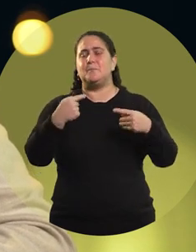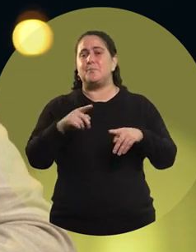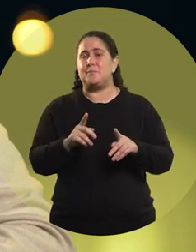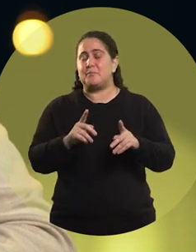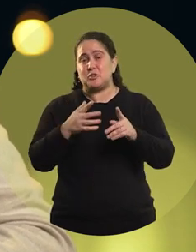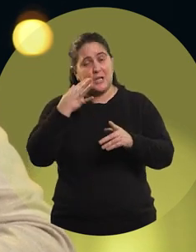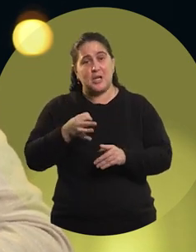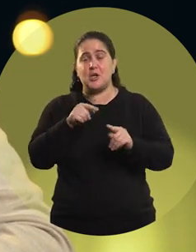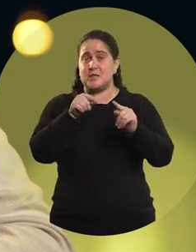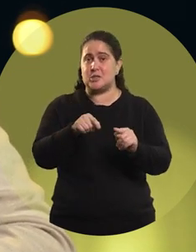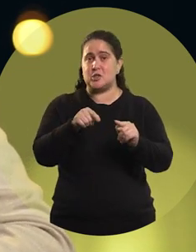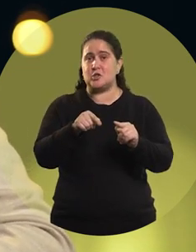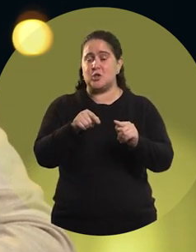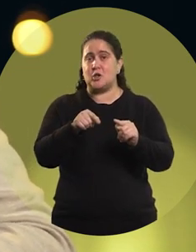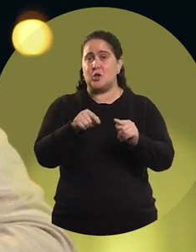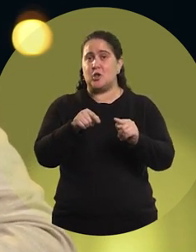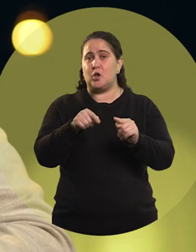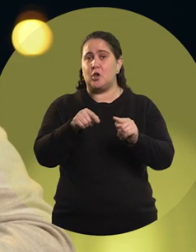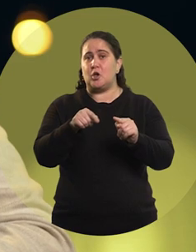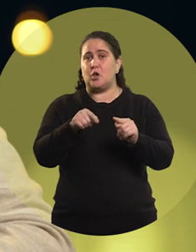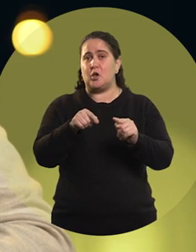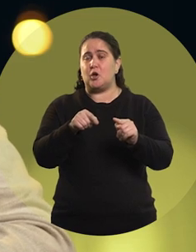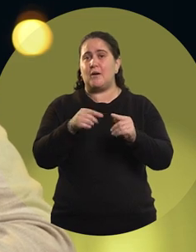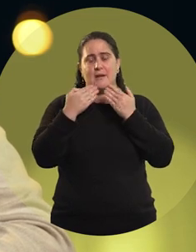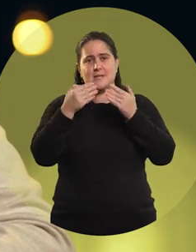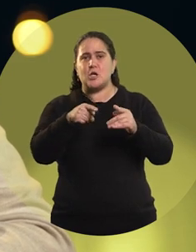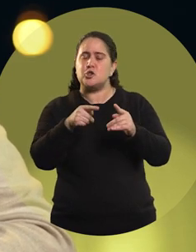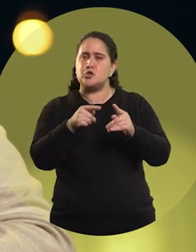and I think it has been one of the tools